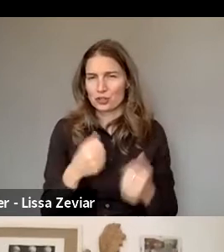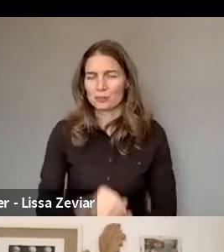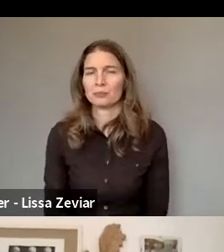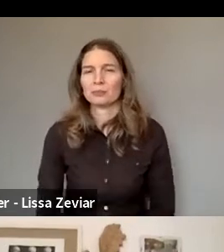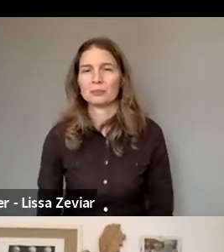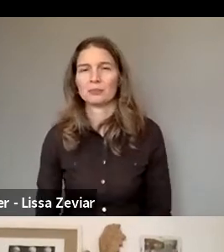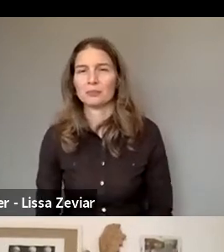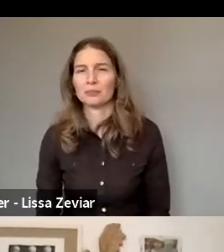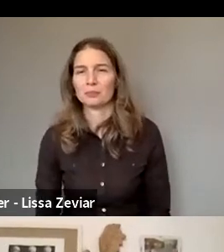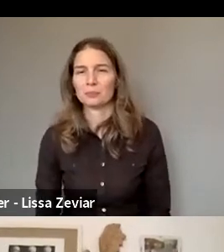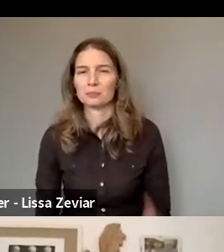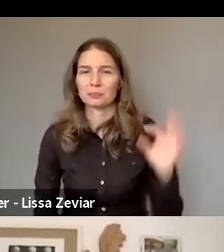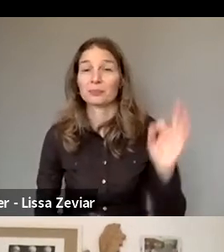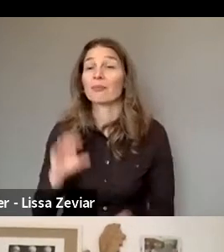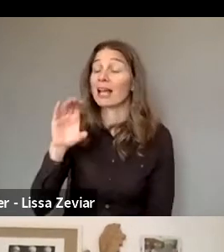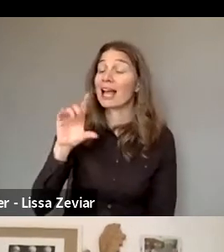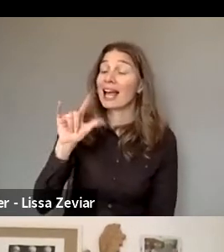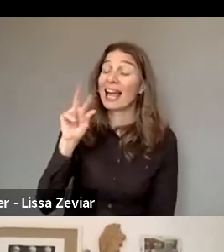Claire, do you have in your organization